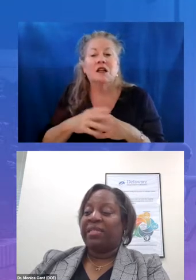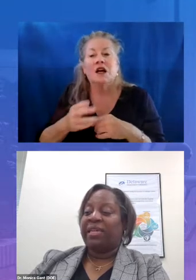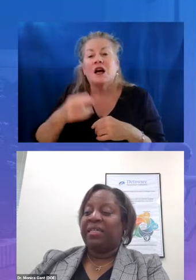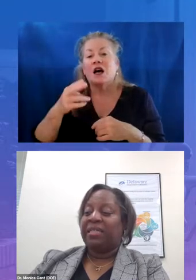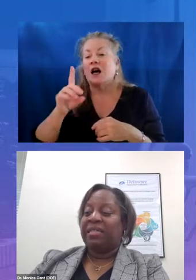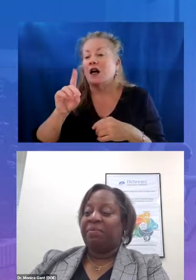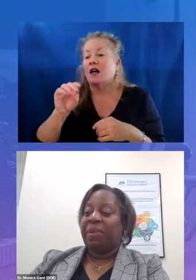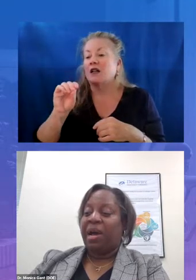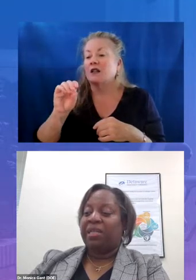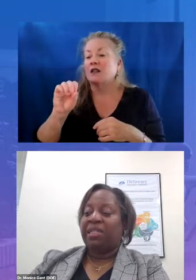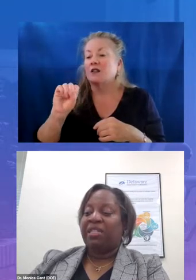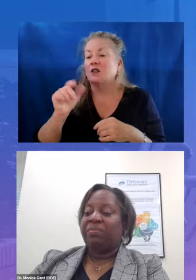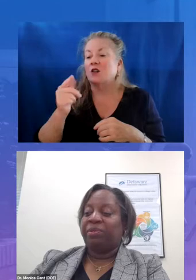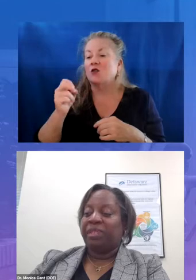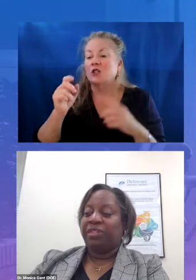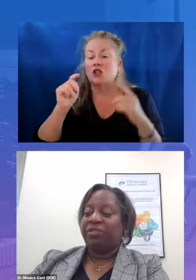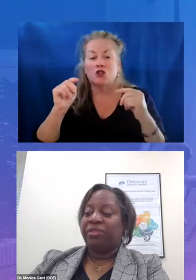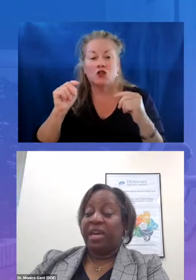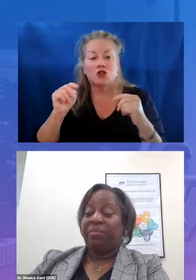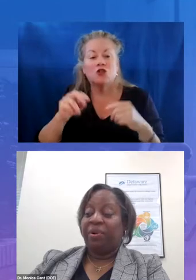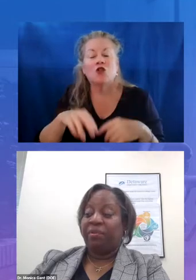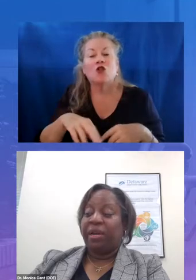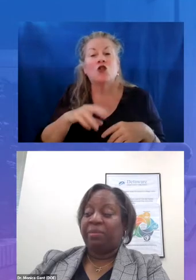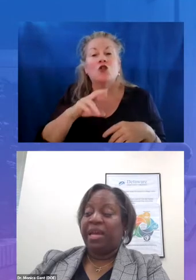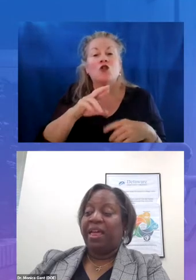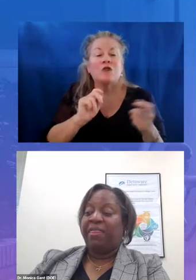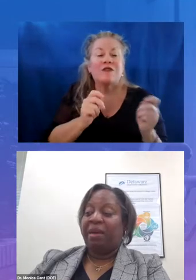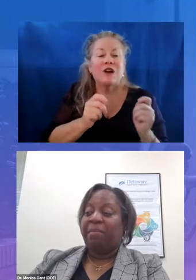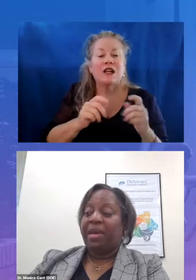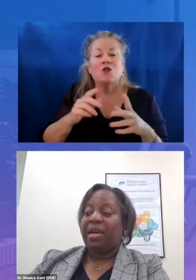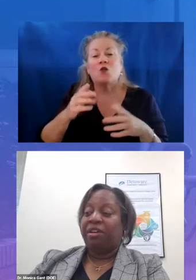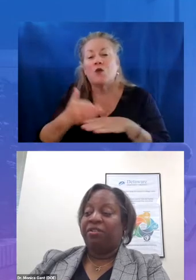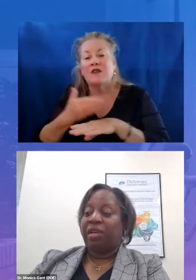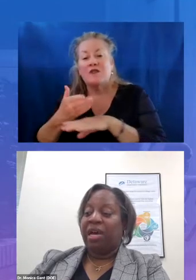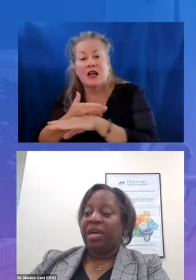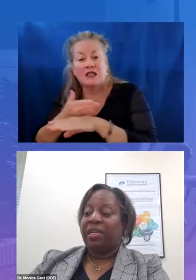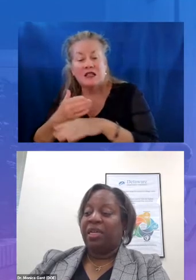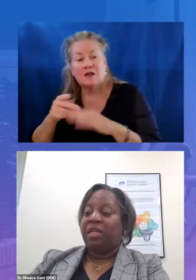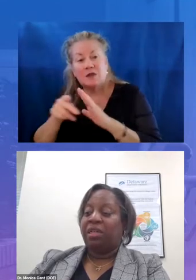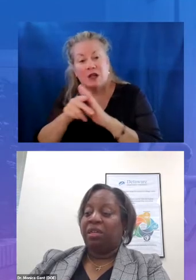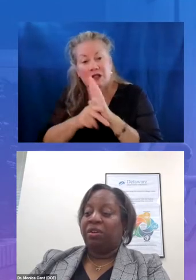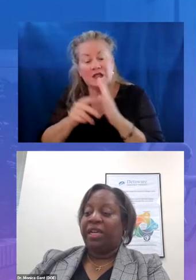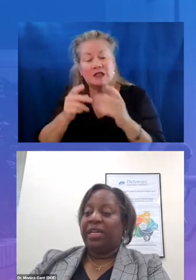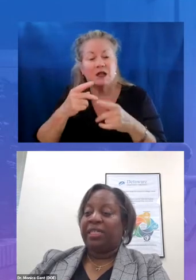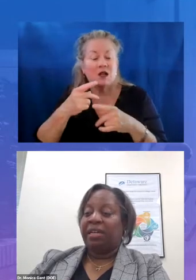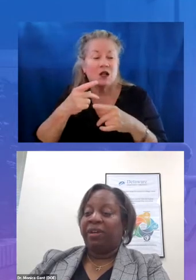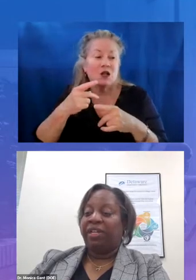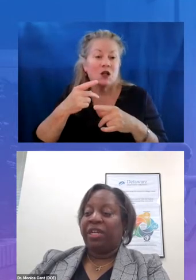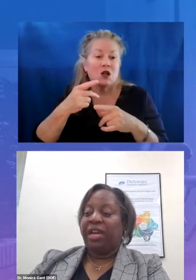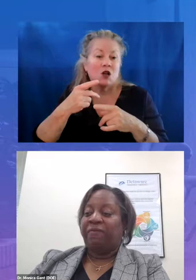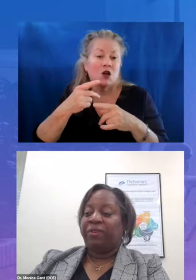existing policies procedures and programs that may underline learning acceleration efforts